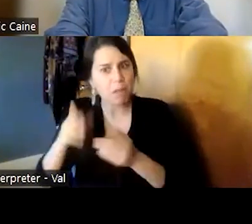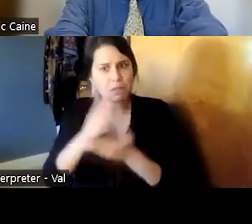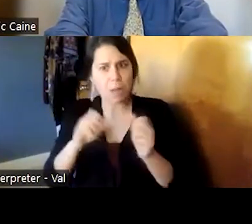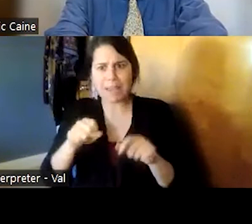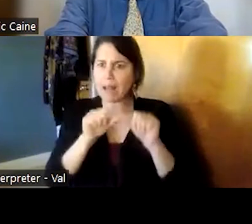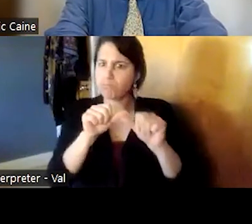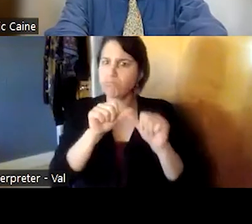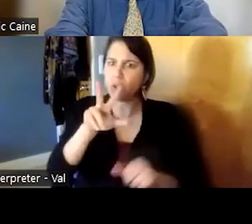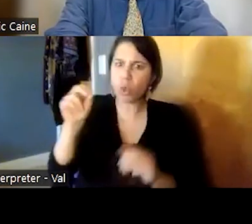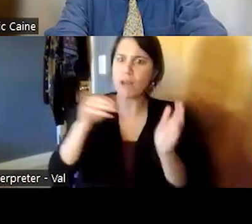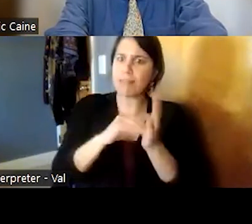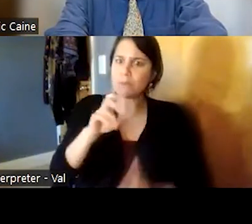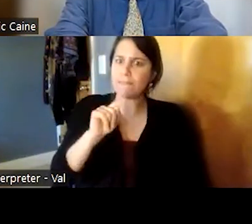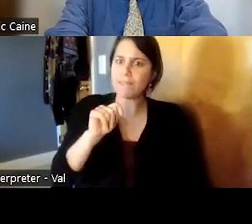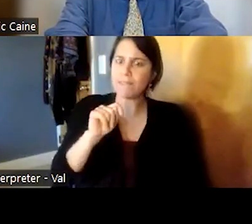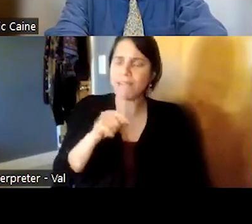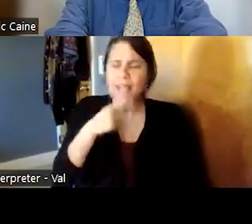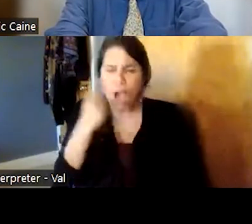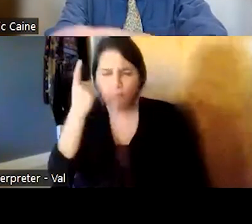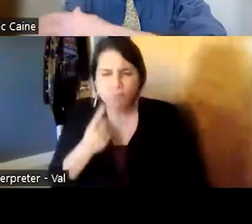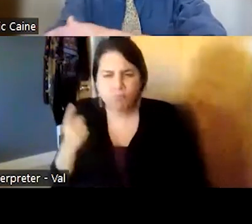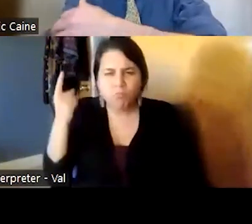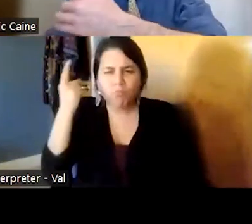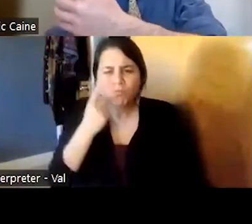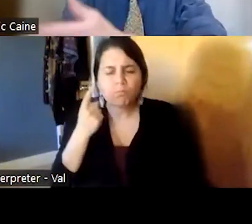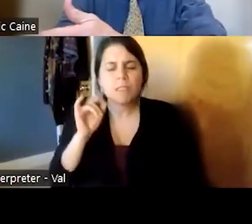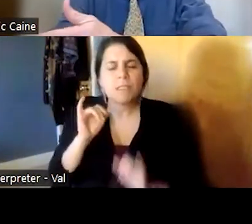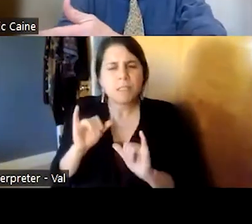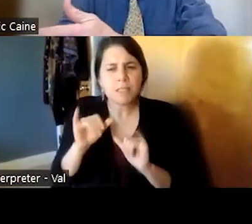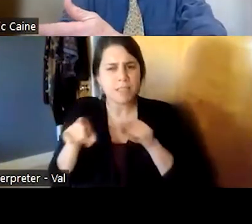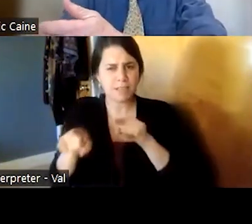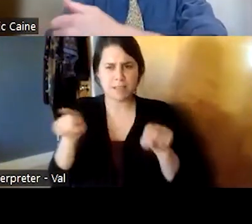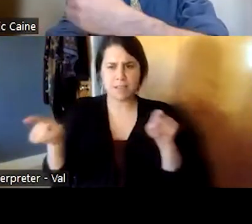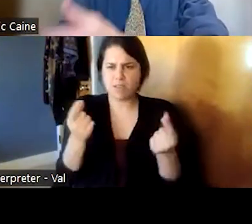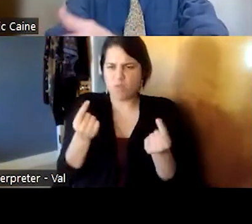and he became intrigued in what was it that related between these people and their physical